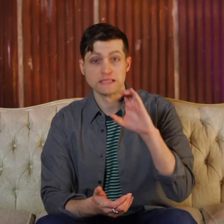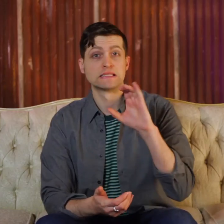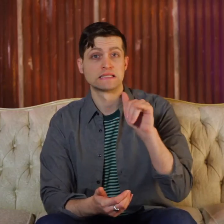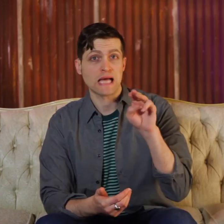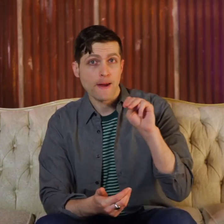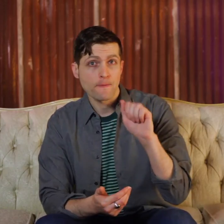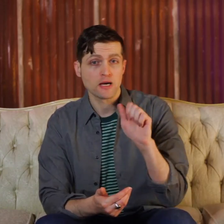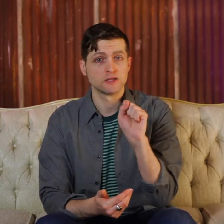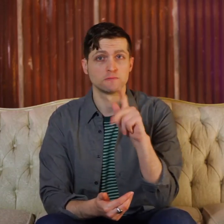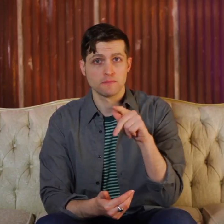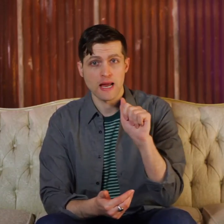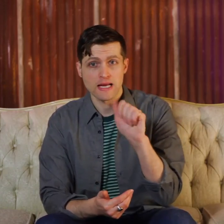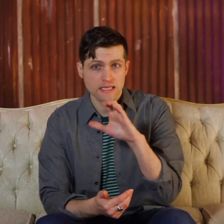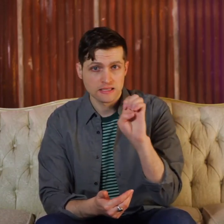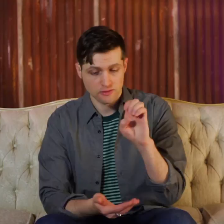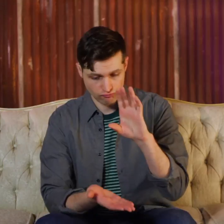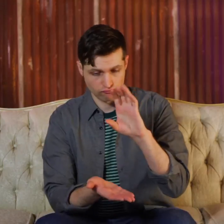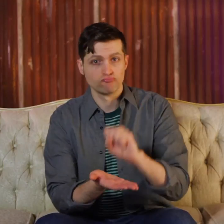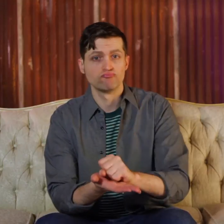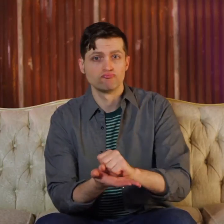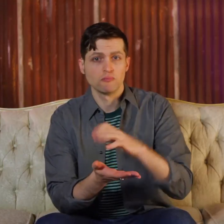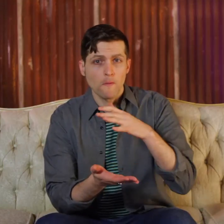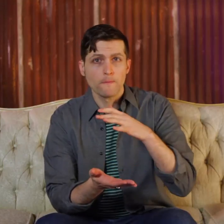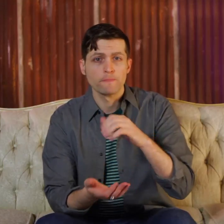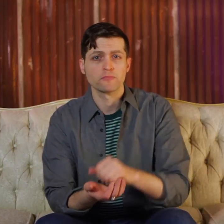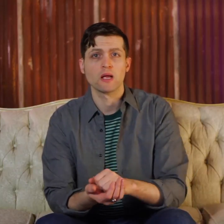CymaSpace (CymaSpace's sign name)